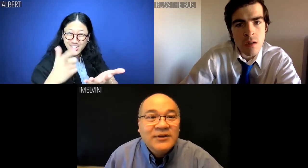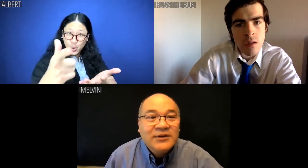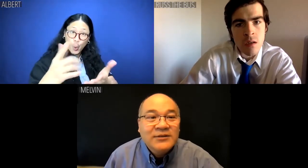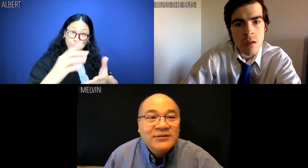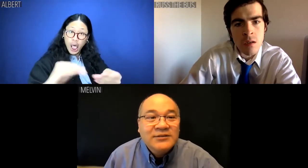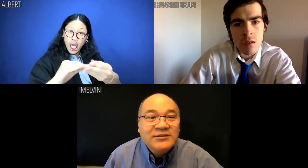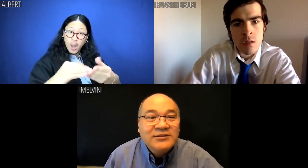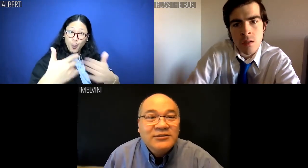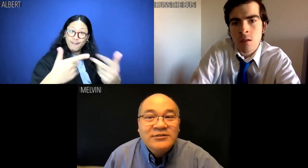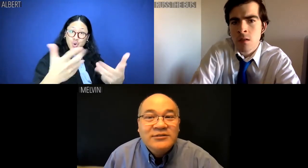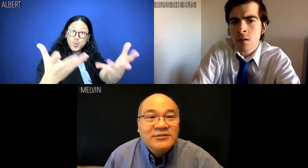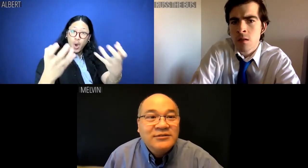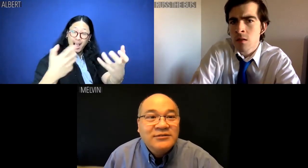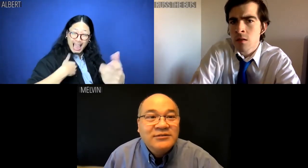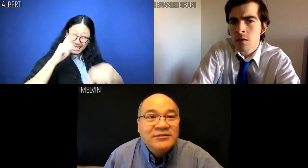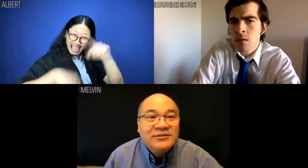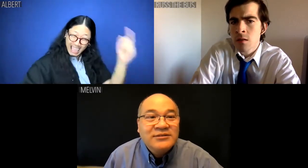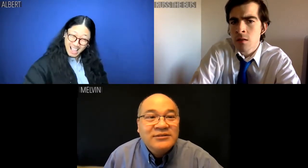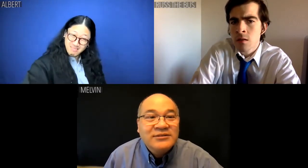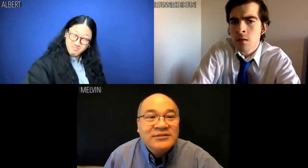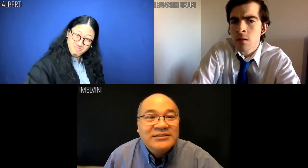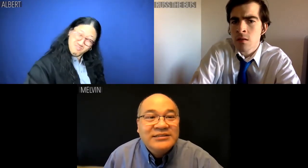How come you're allowed to say what you want but I can't?